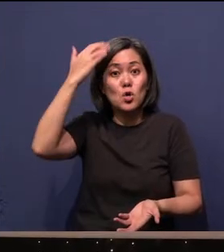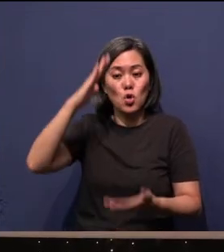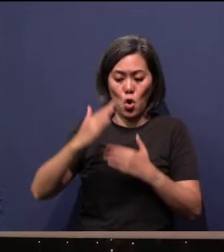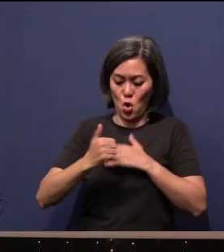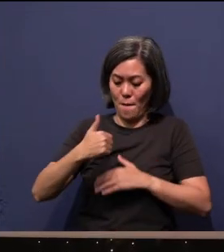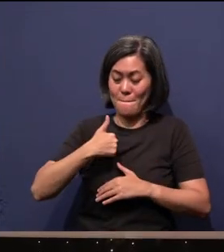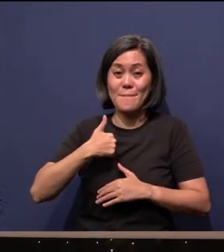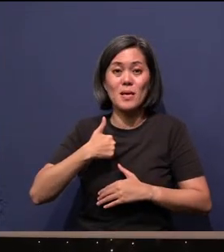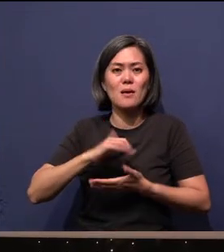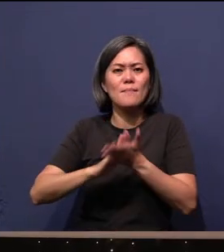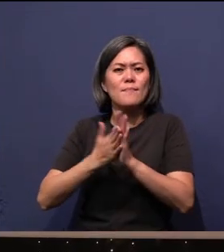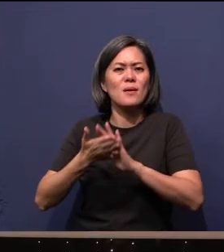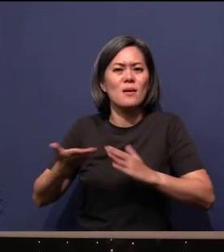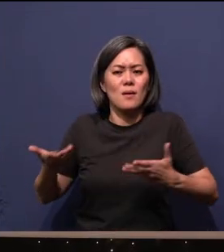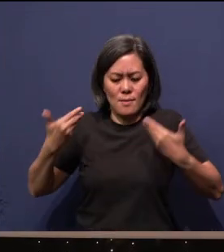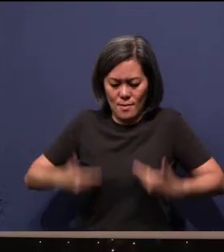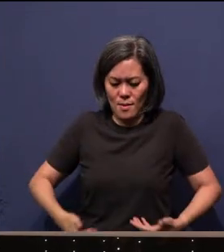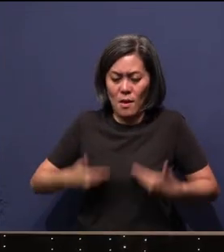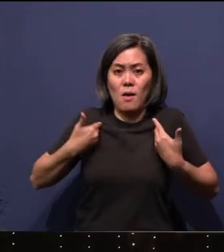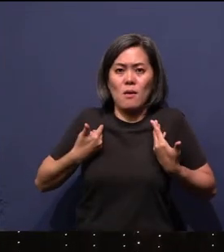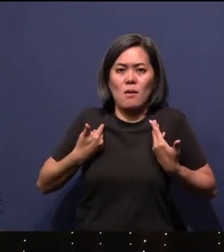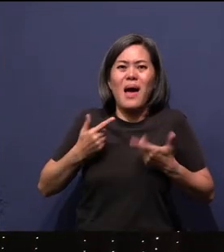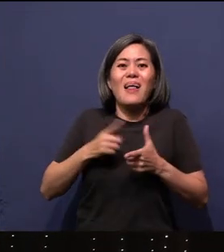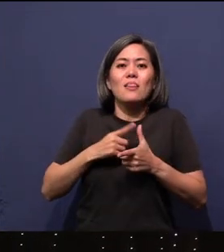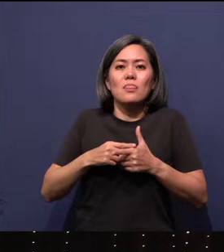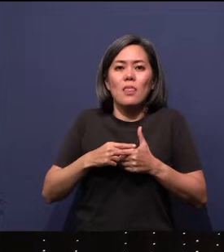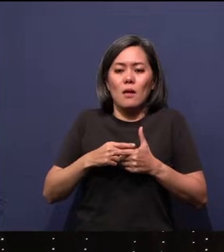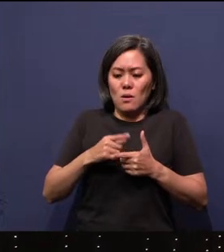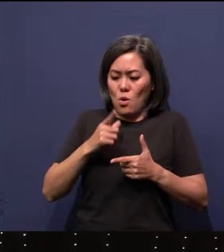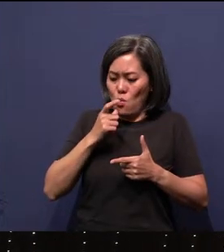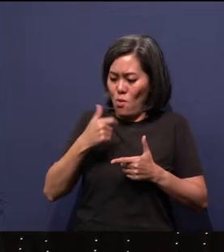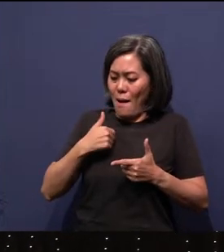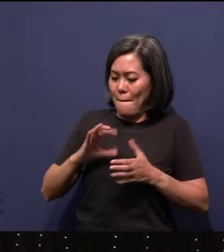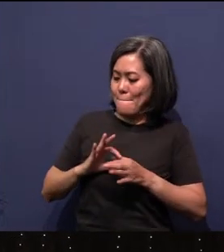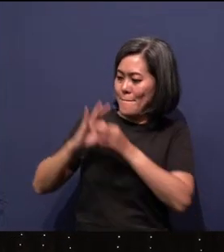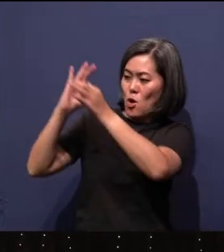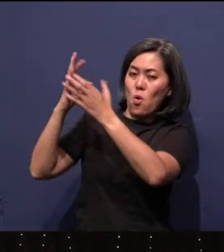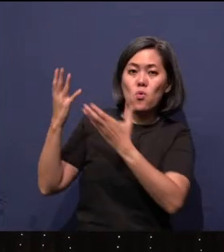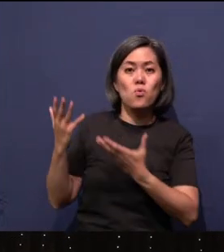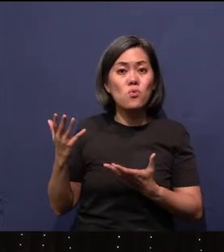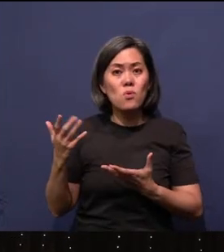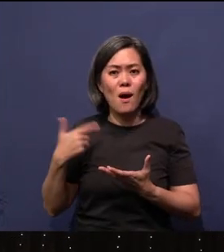to be. And then whose am I? I belong to Him.